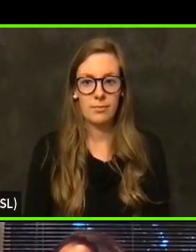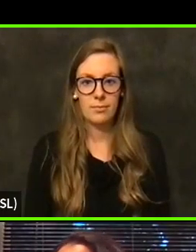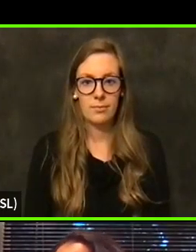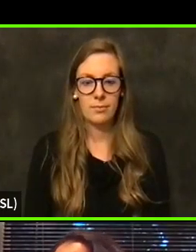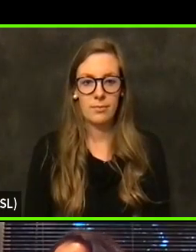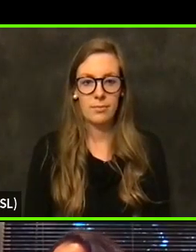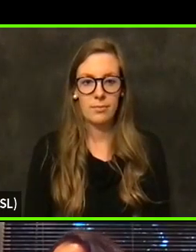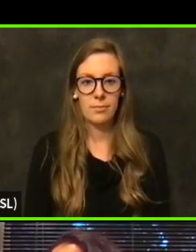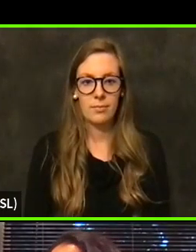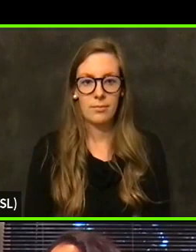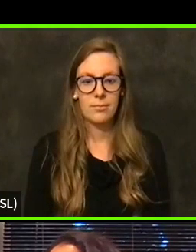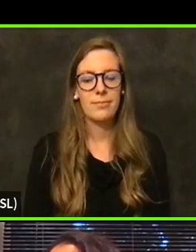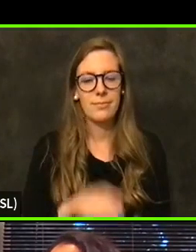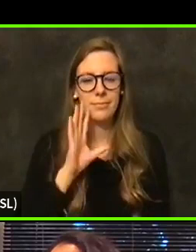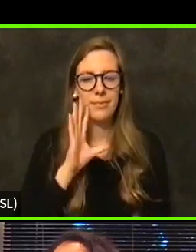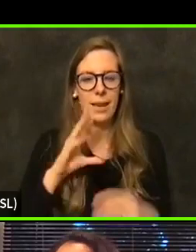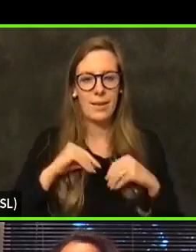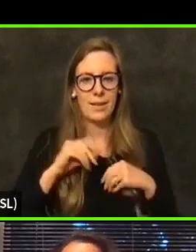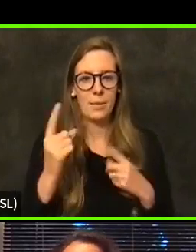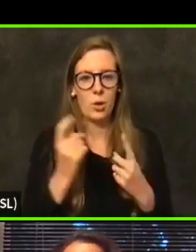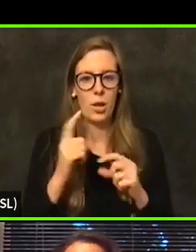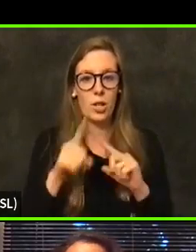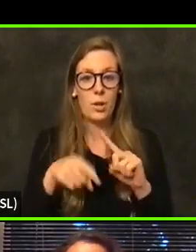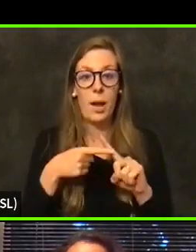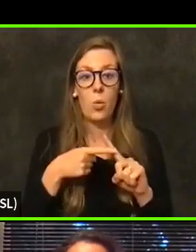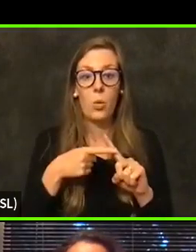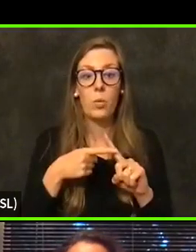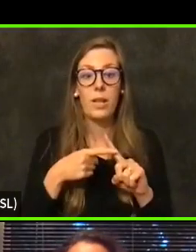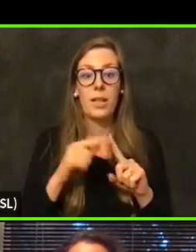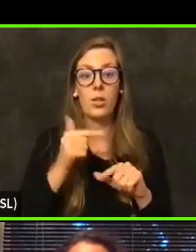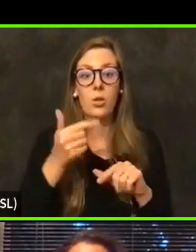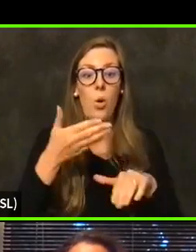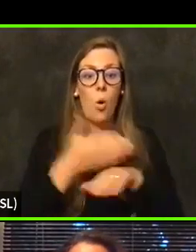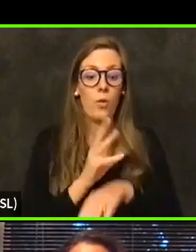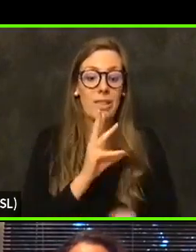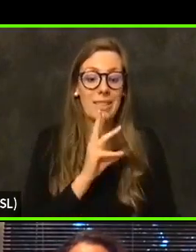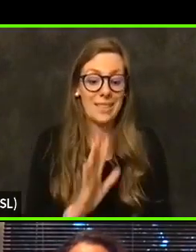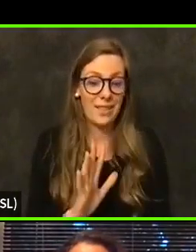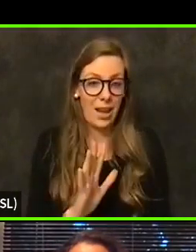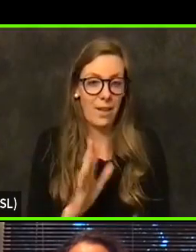I can take the question about when we get to over sixty five, as I mentioned before, we're looking at